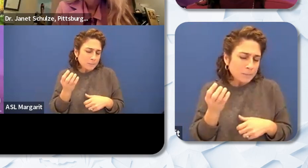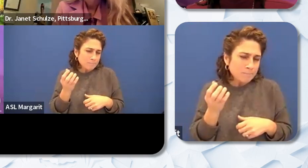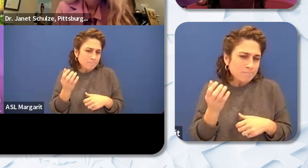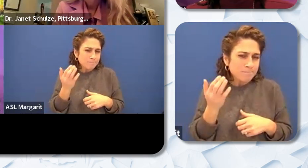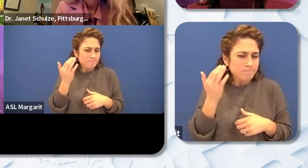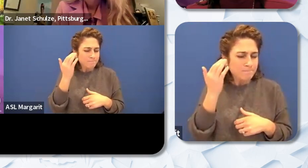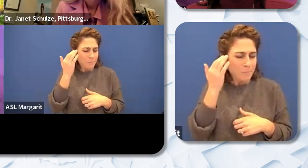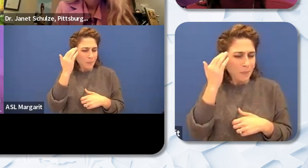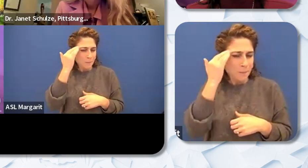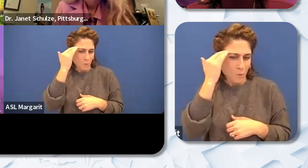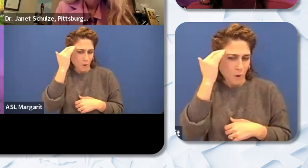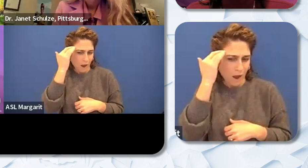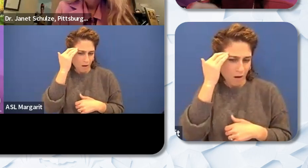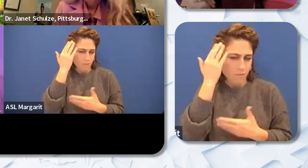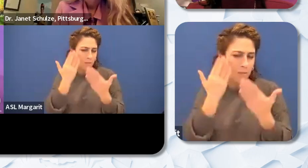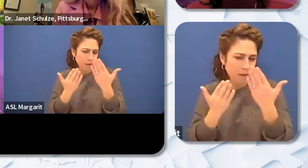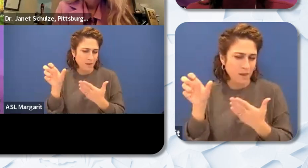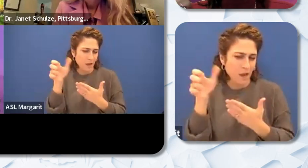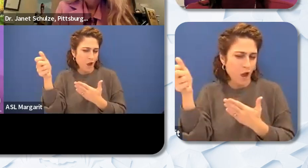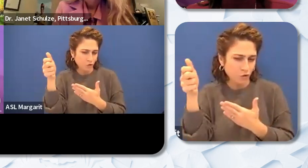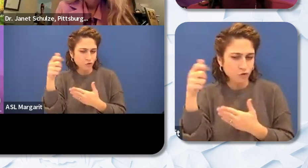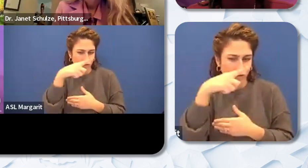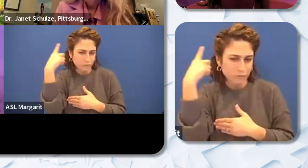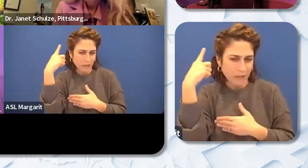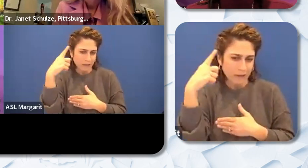Dr. Jacquelyn Ollison: Hmm that was beautiful. I mean II could say so many things are what you're